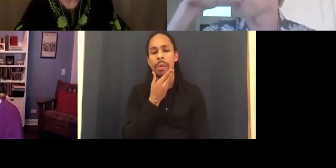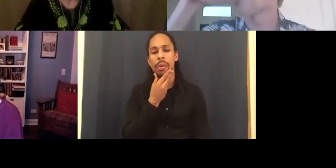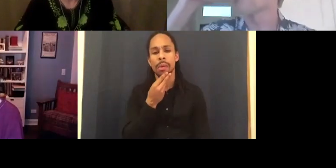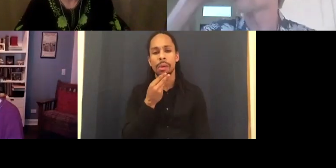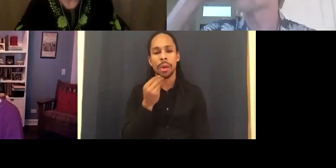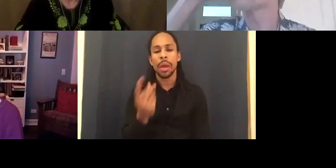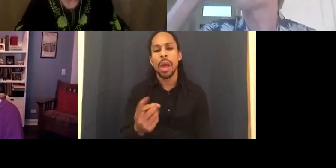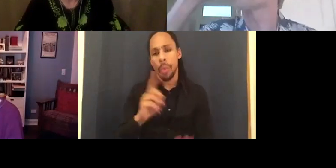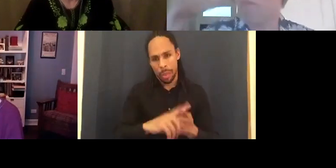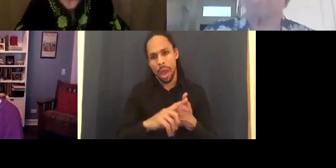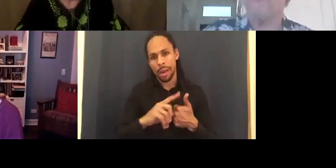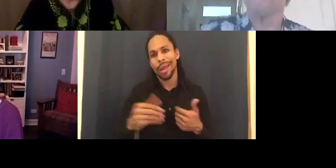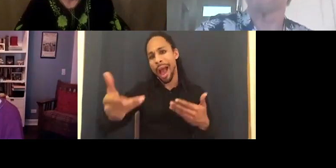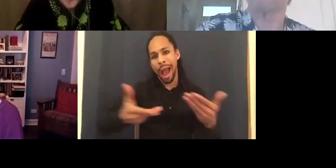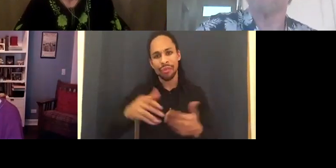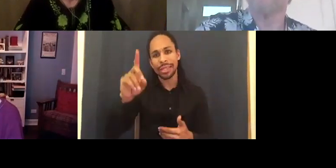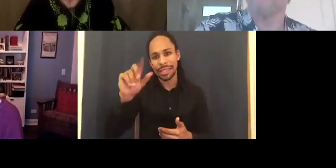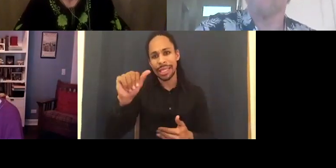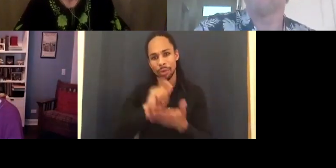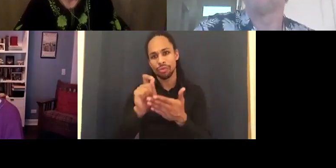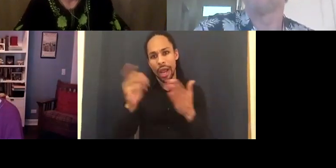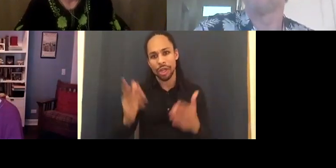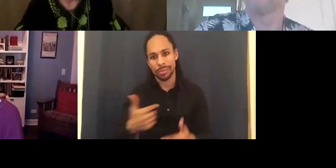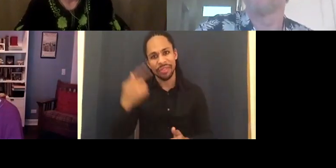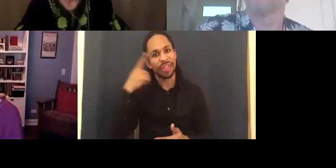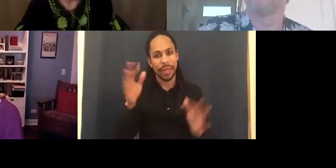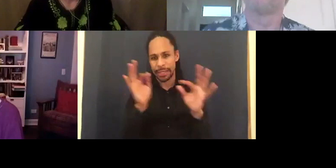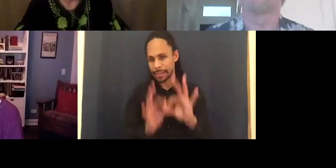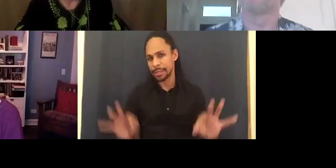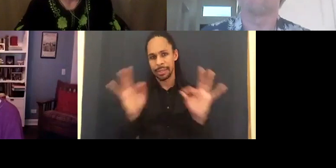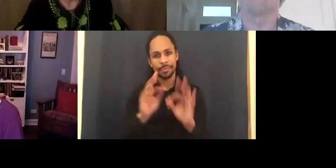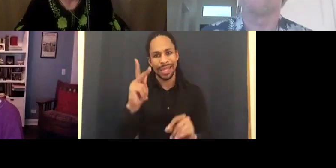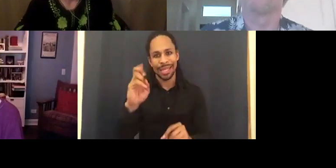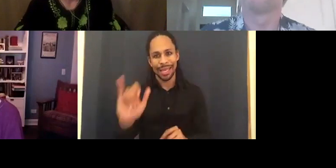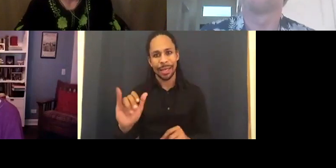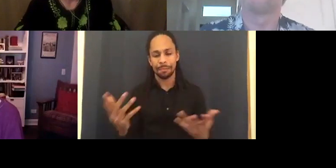writers I think would be key. So that the story is told from a